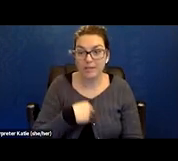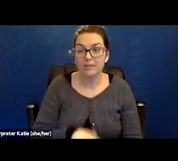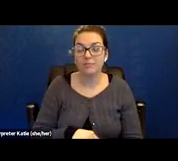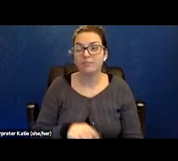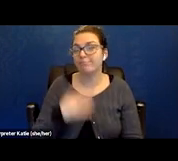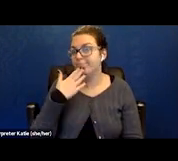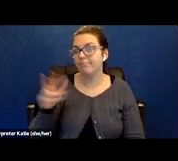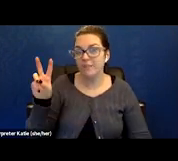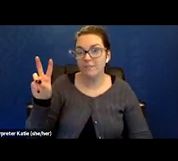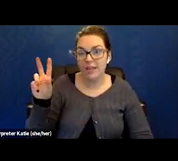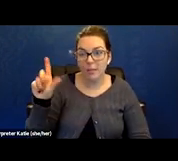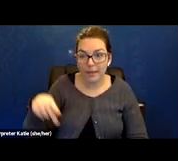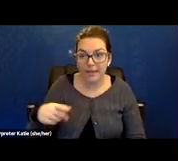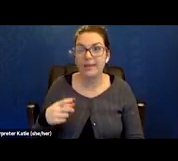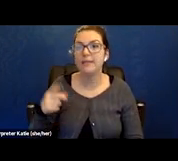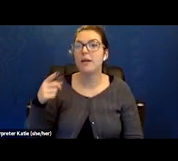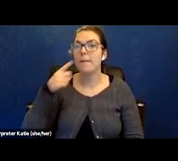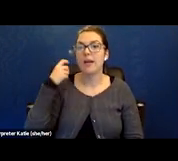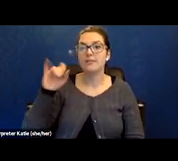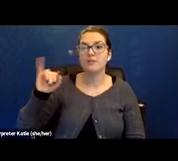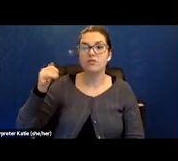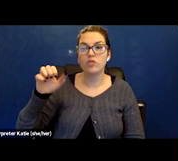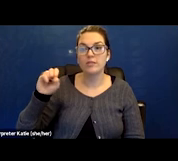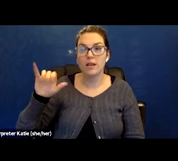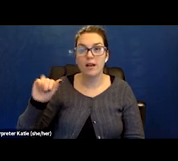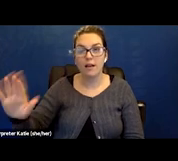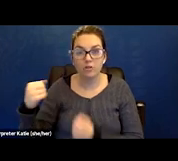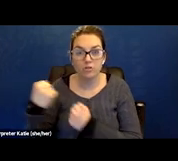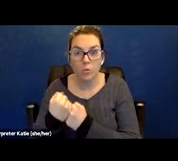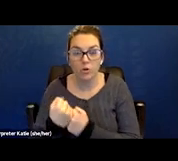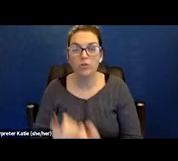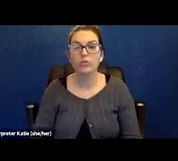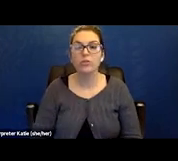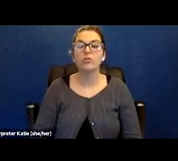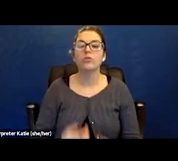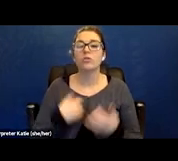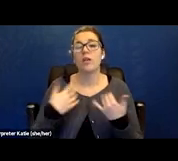Through the VLP and through Jessica's support and I'd like to close out by just saying,